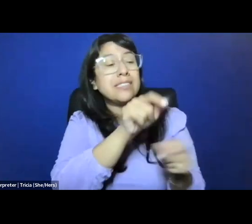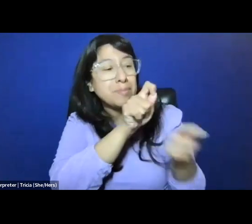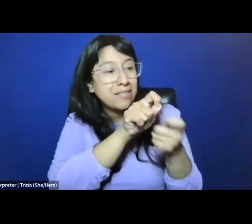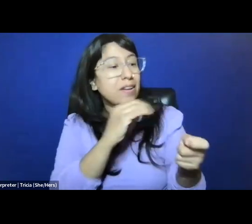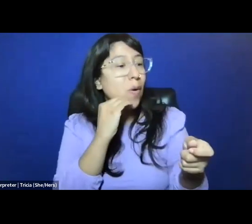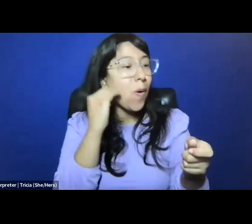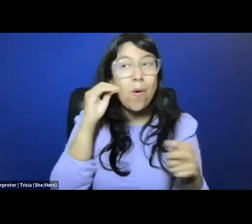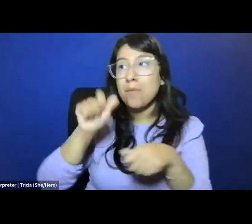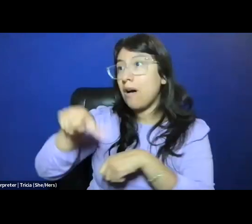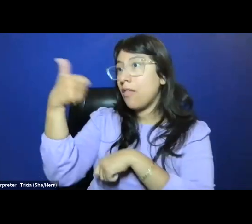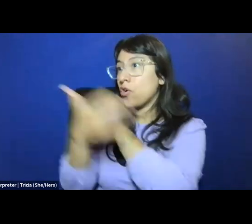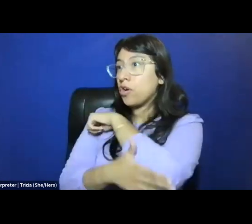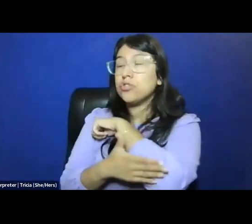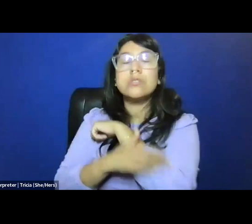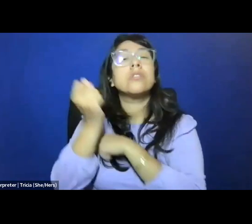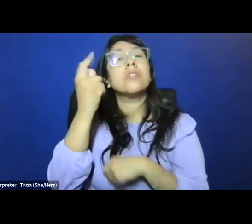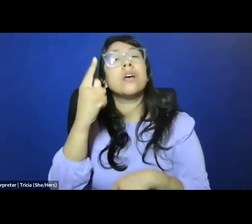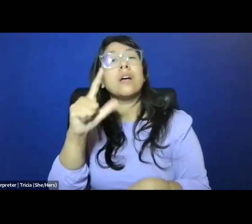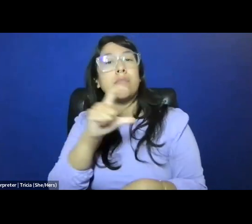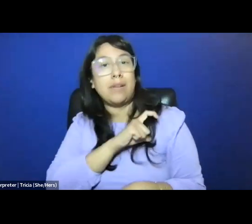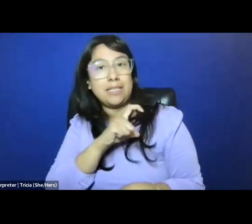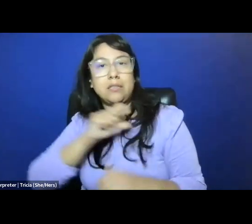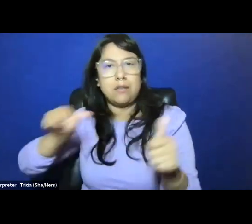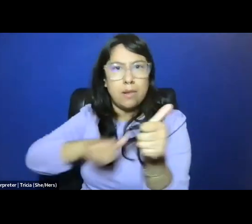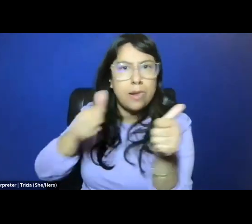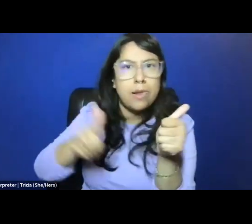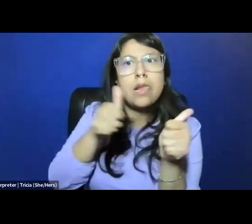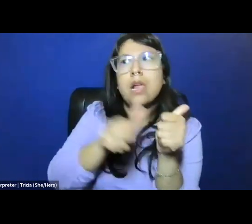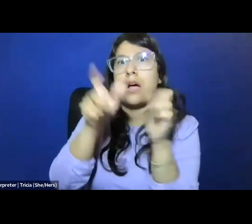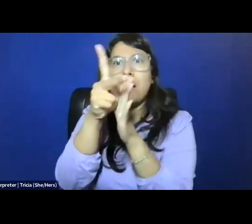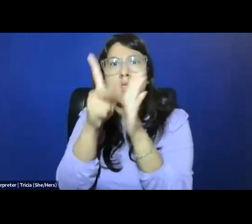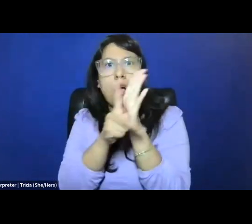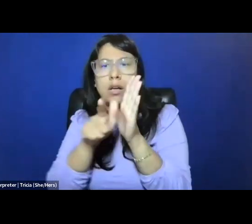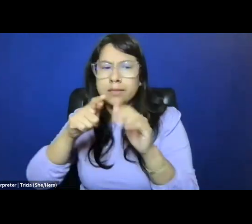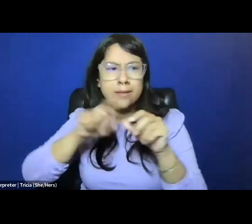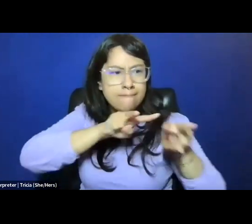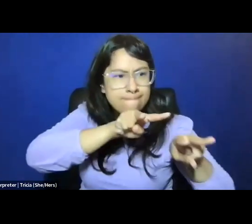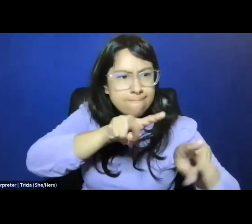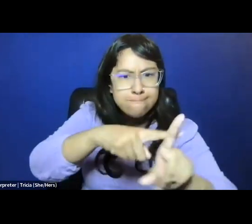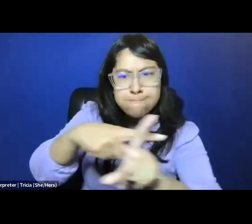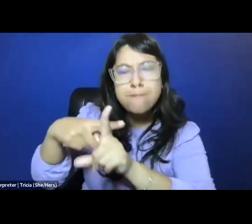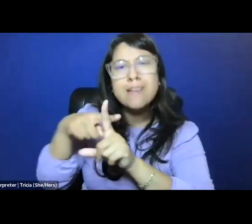politicians, police and prosecutors targeted these providers and information brokers,